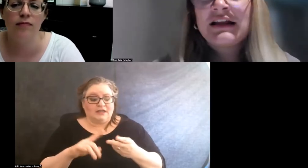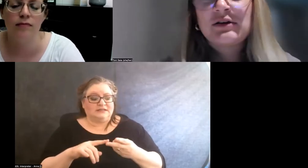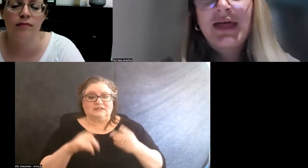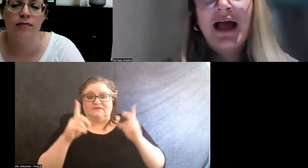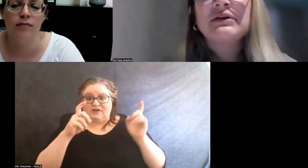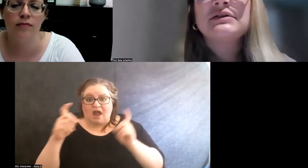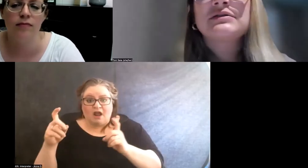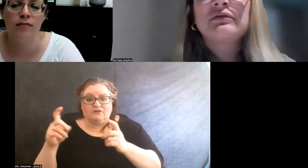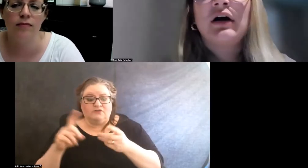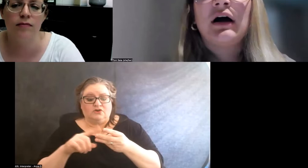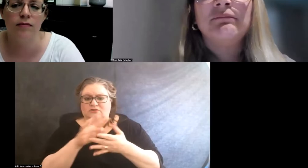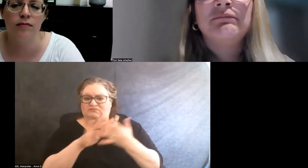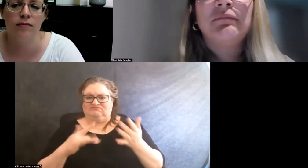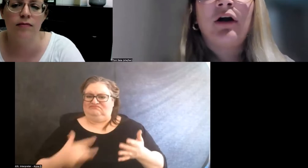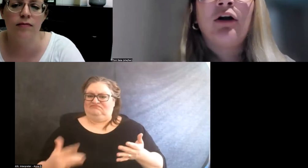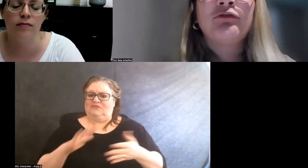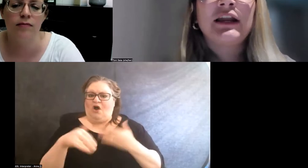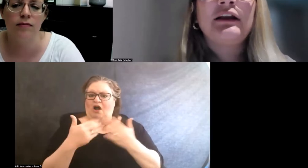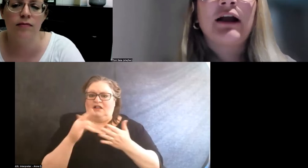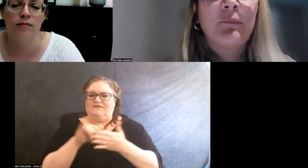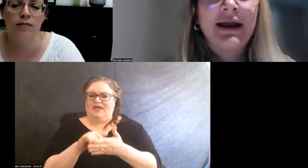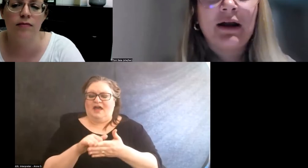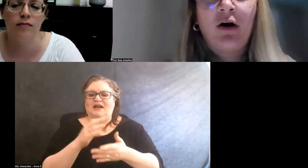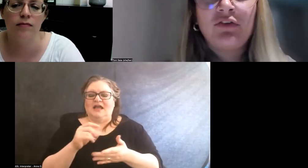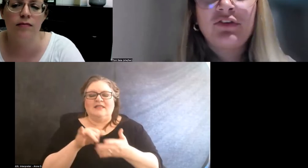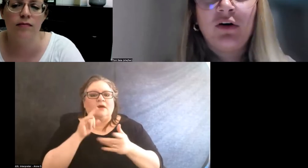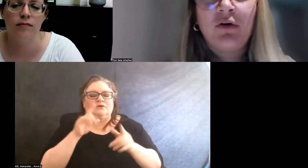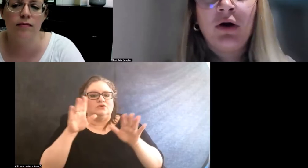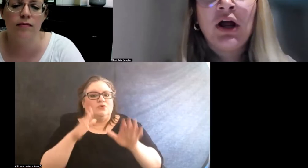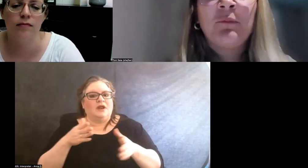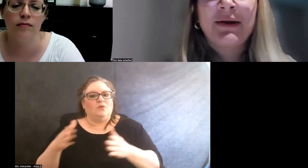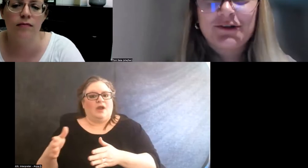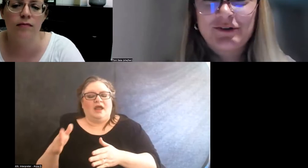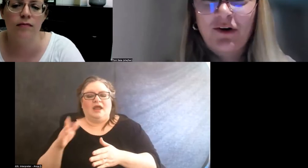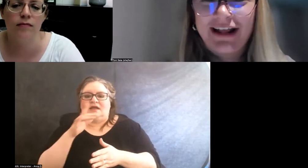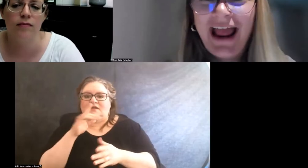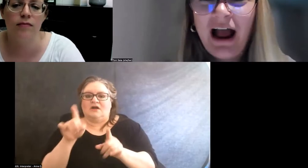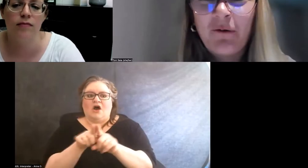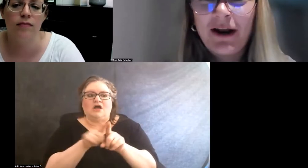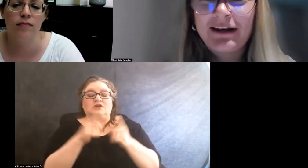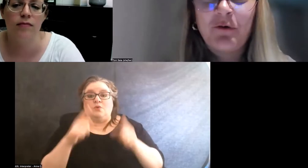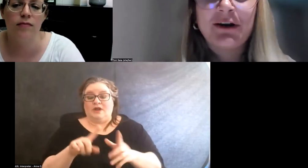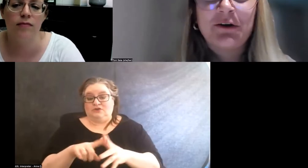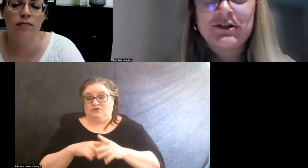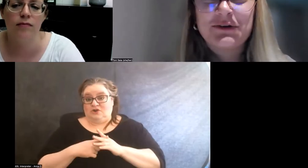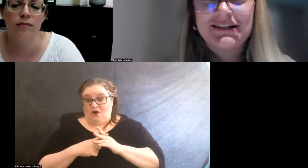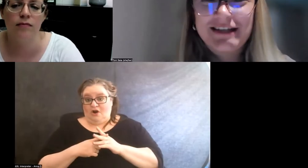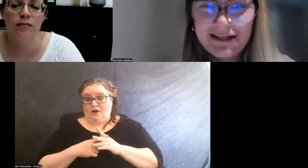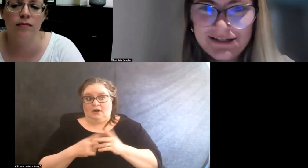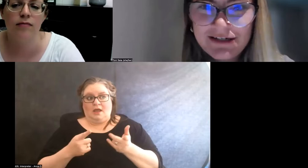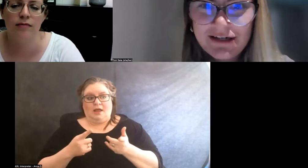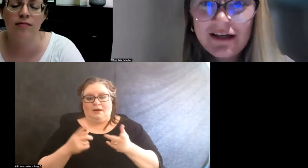And so that was a really great way to also, when you're starting out and no one knows you exist,